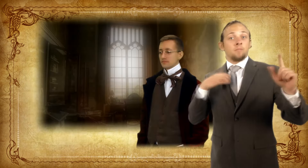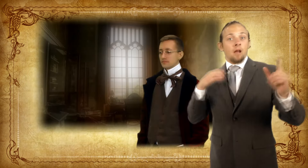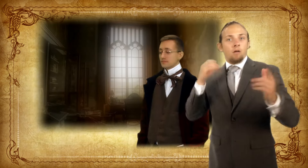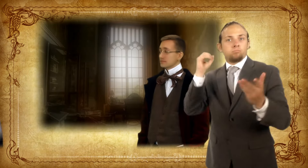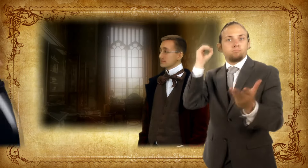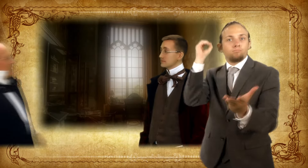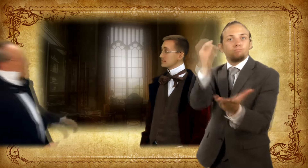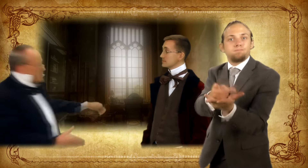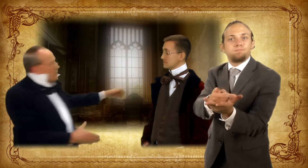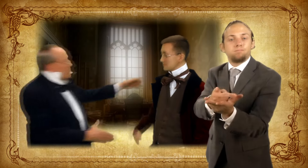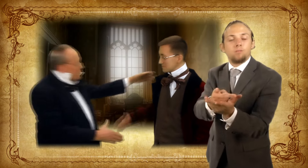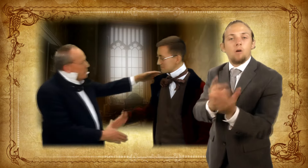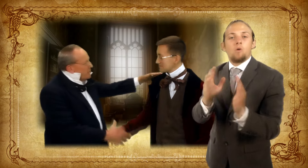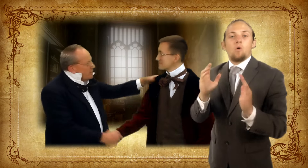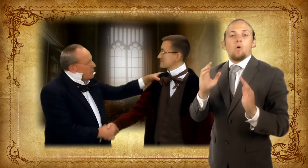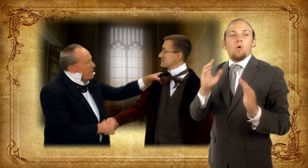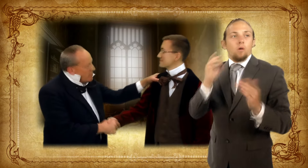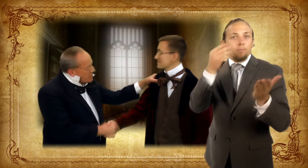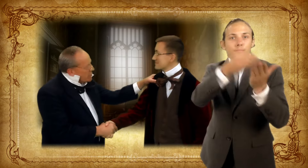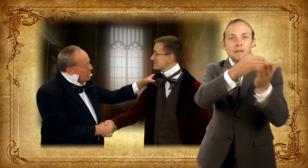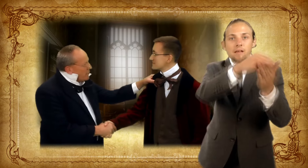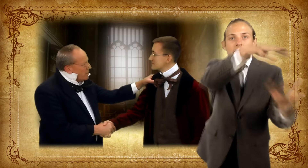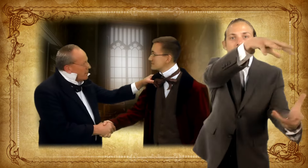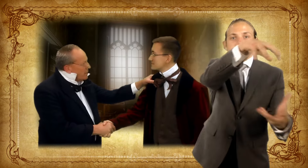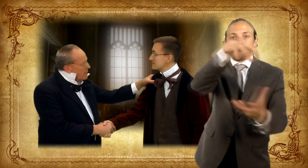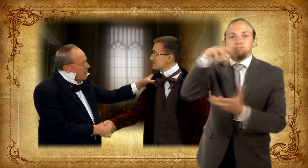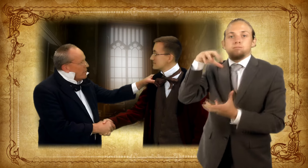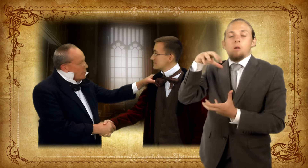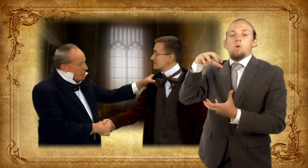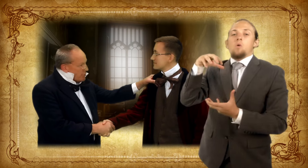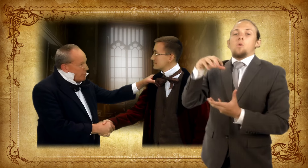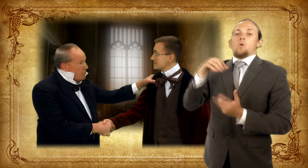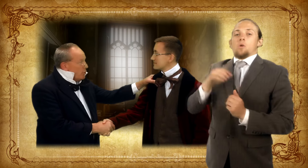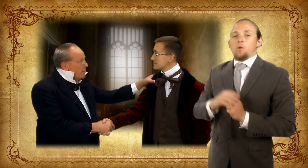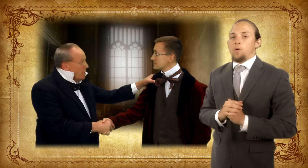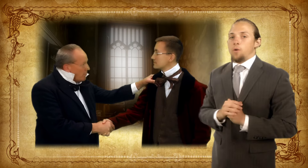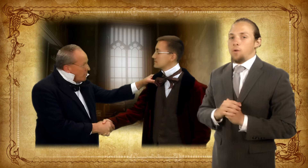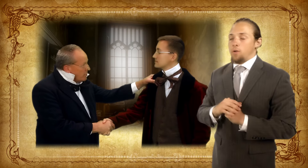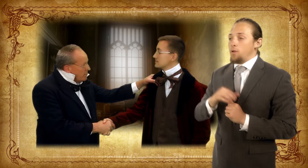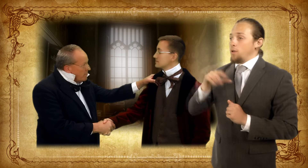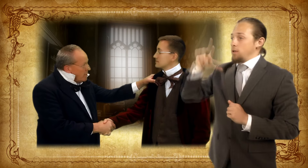Finally, the committee approved the funding.